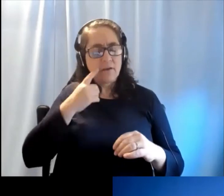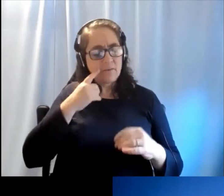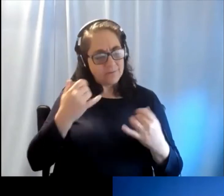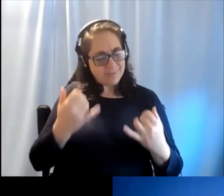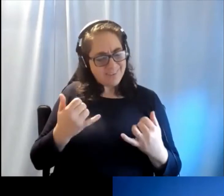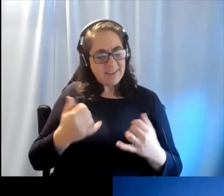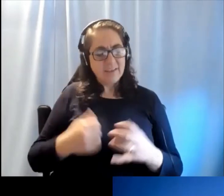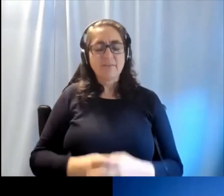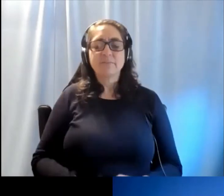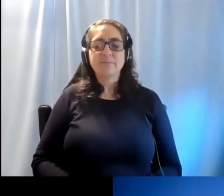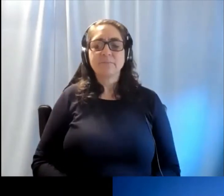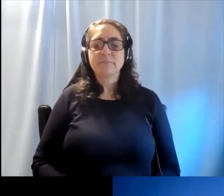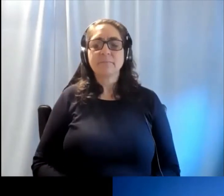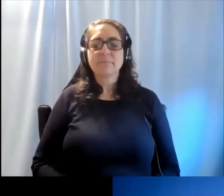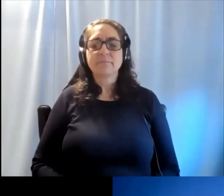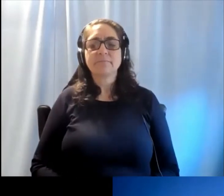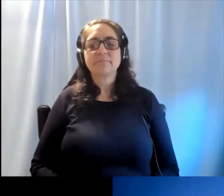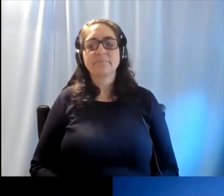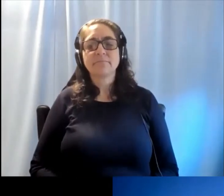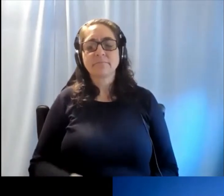through this medium today.